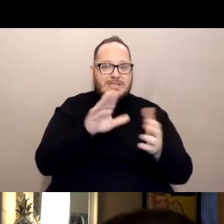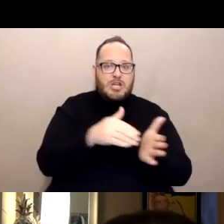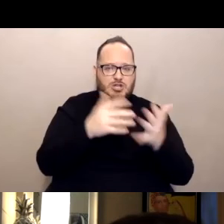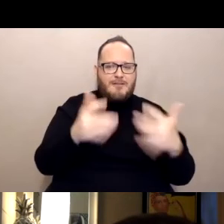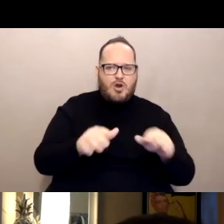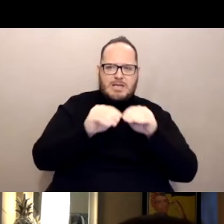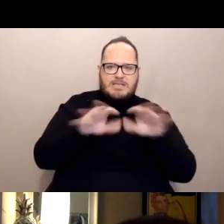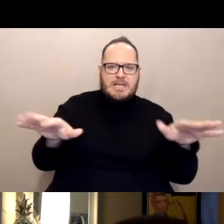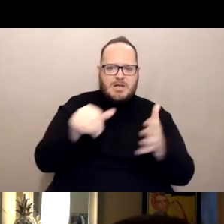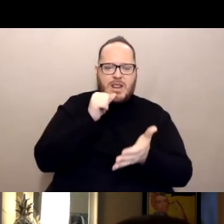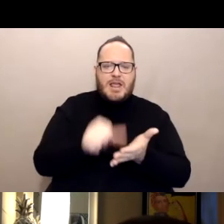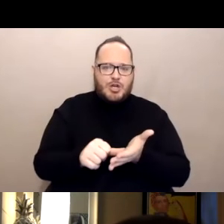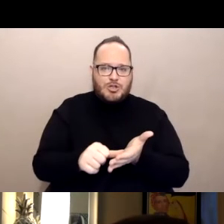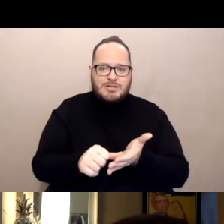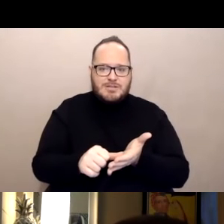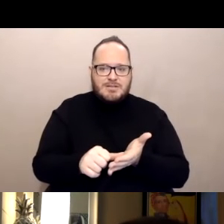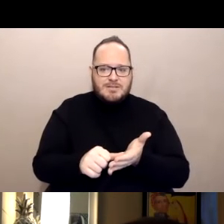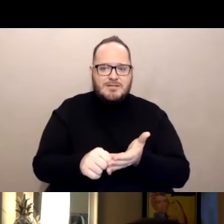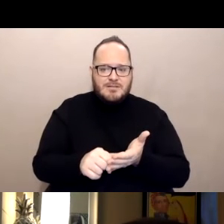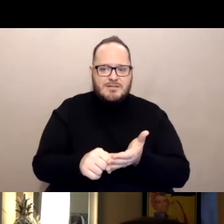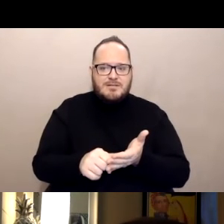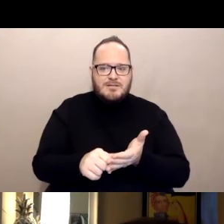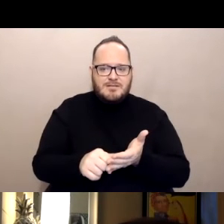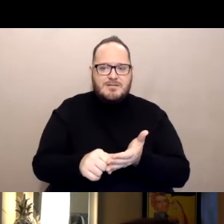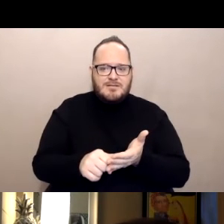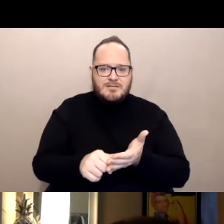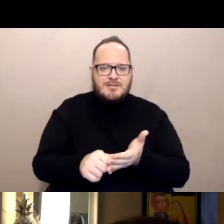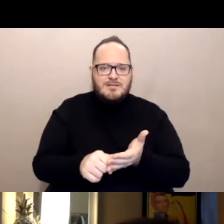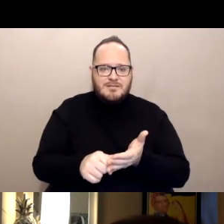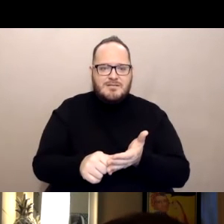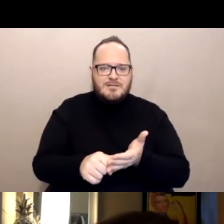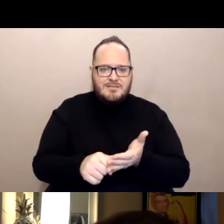I got mine for my HSS last Friday.